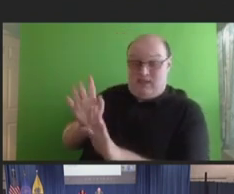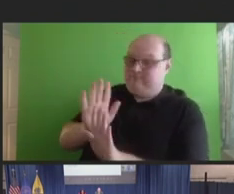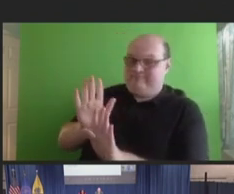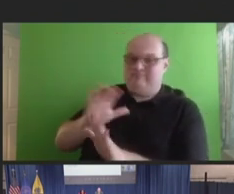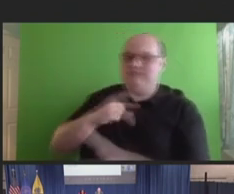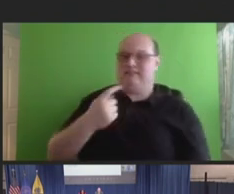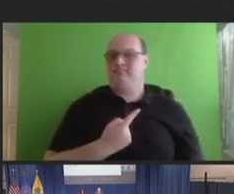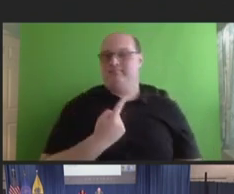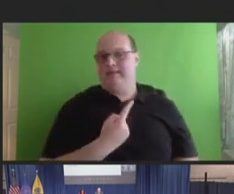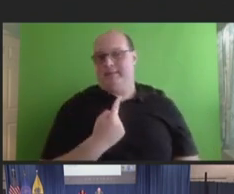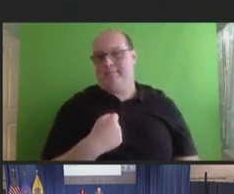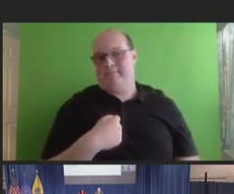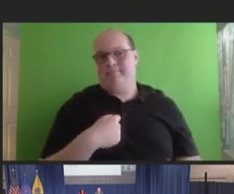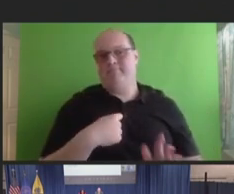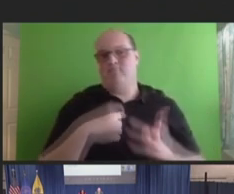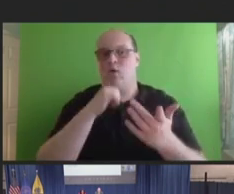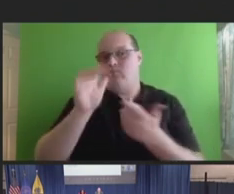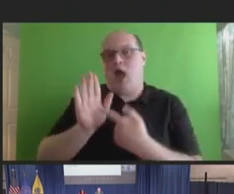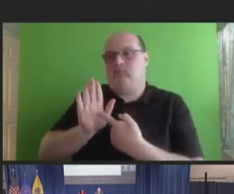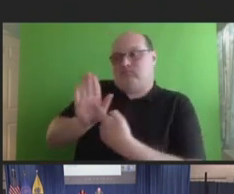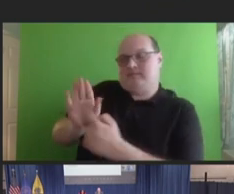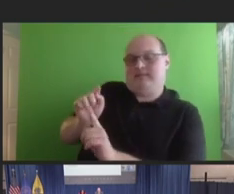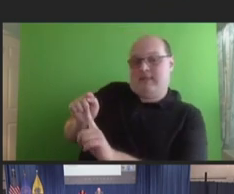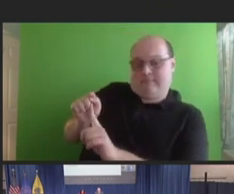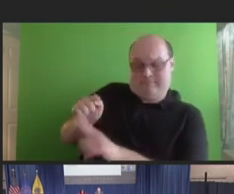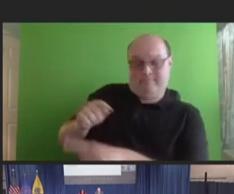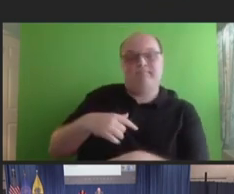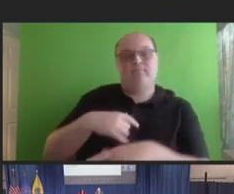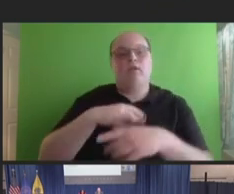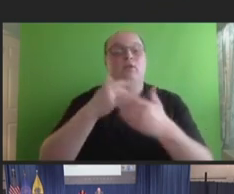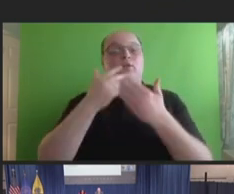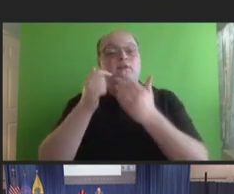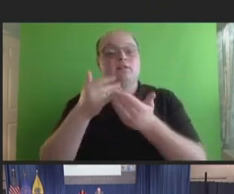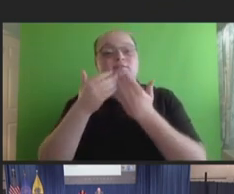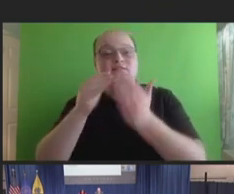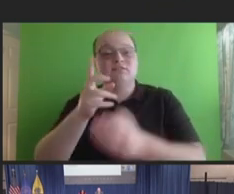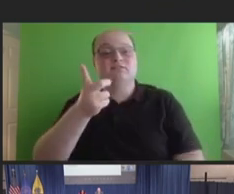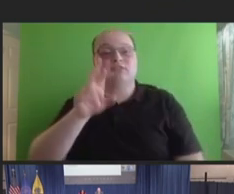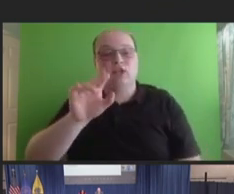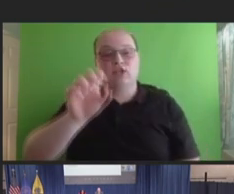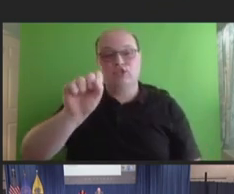definitely put that up there. And also, really want to thank Dr. Scherer. You know, he was